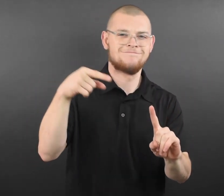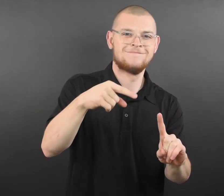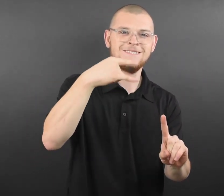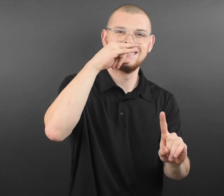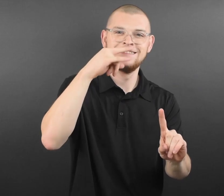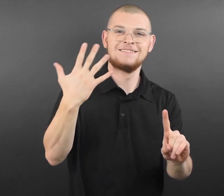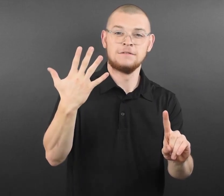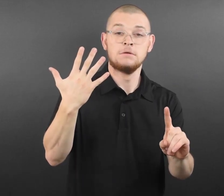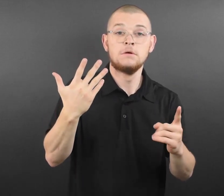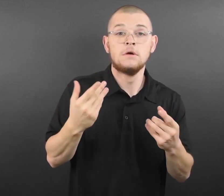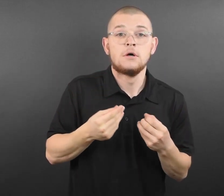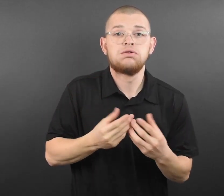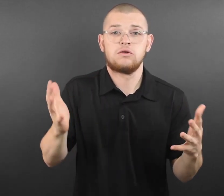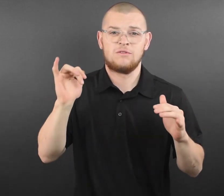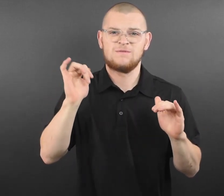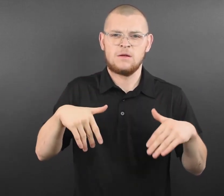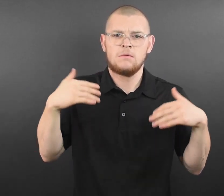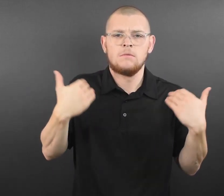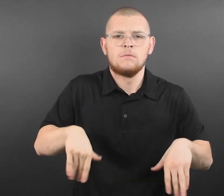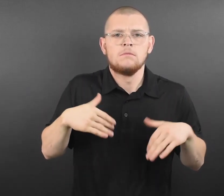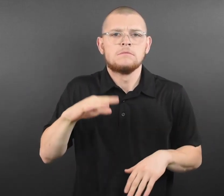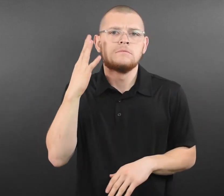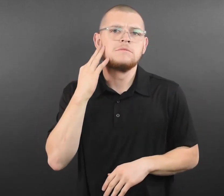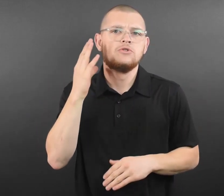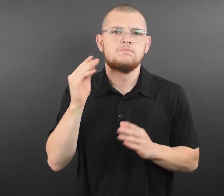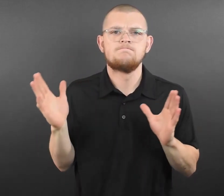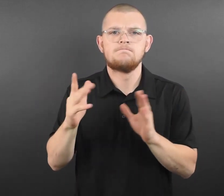Additional experiences may be announced in the coming weeks.